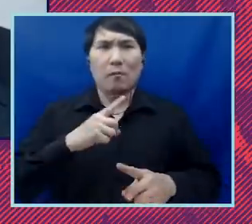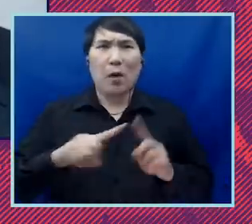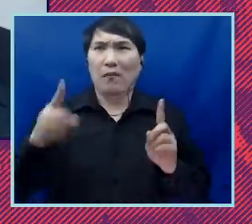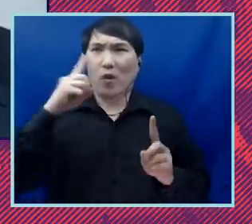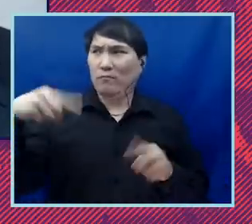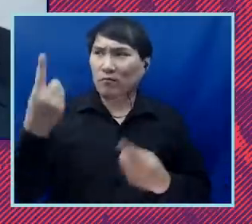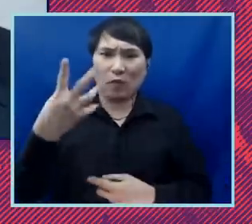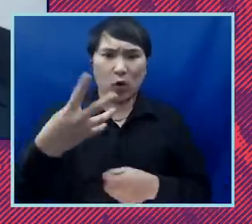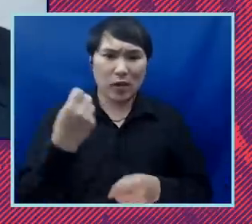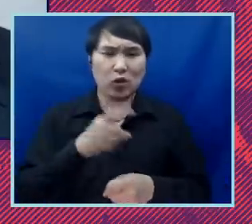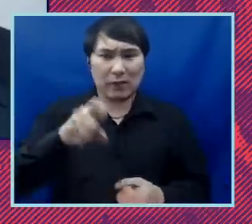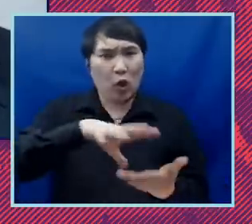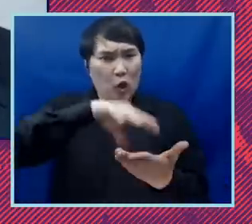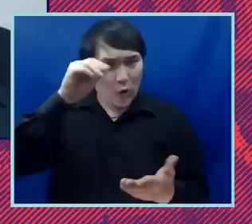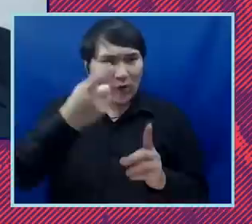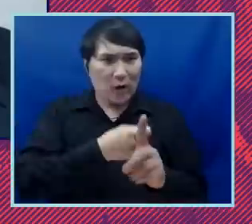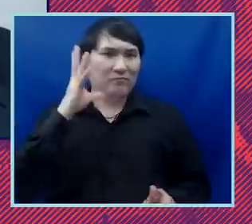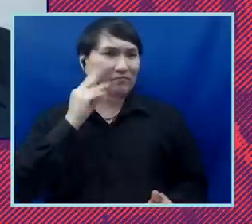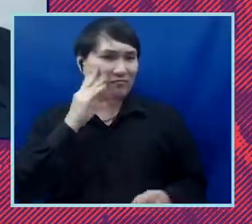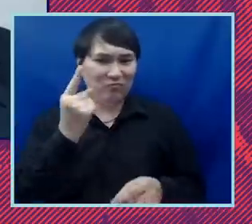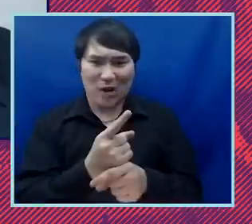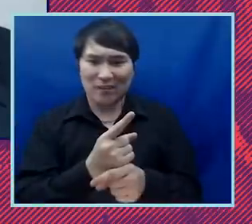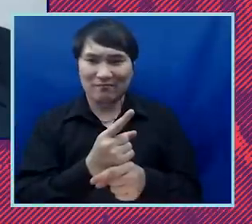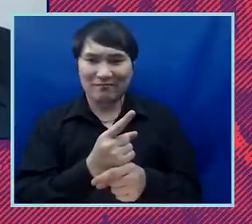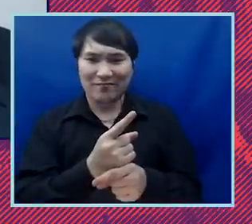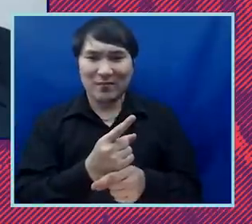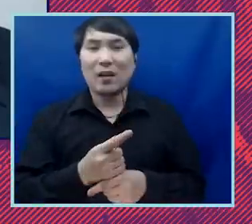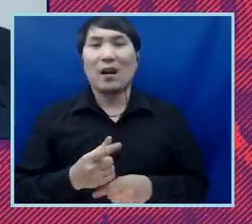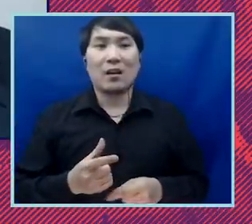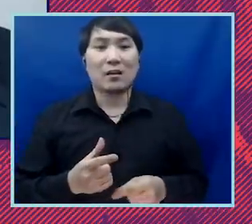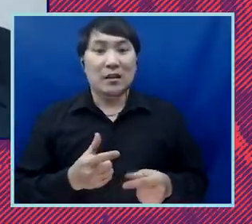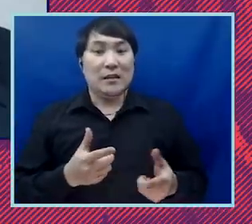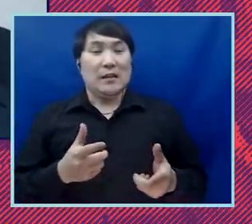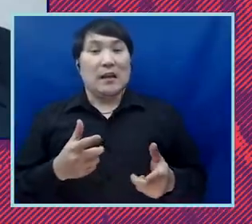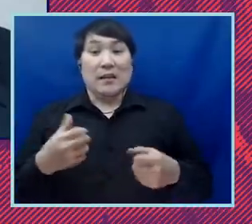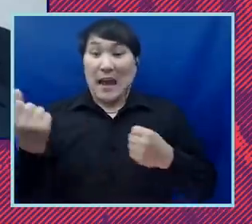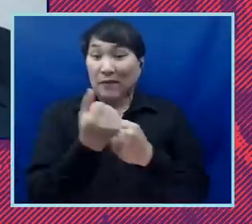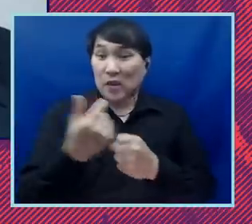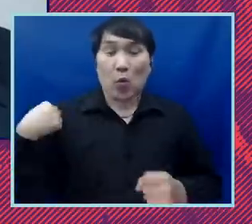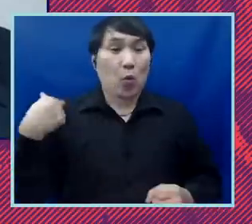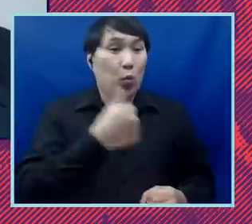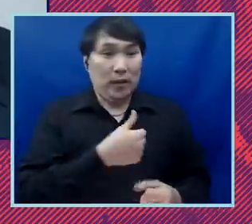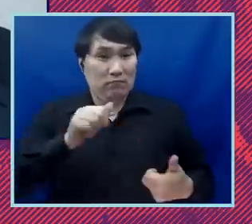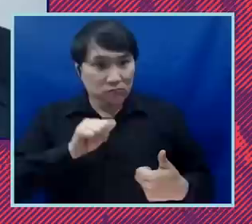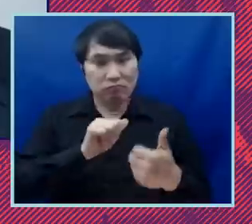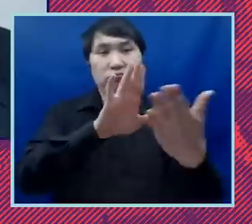because you have to draw the lessons out, is that litigation and the advocacy that we undertook did